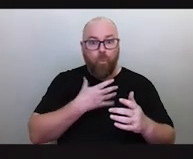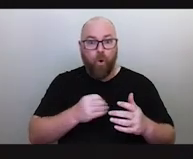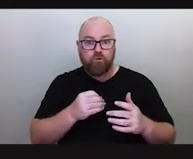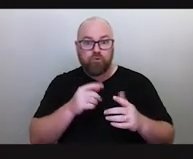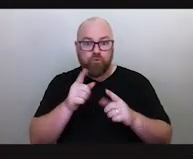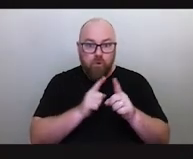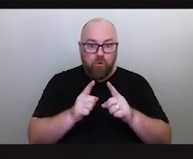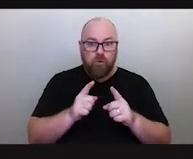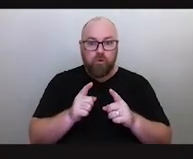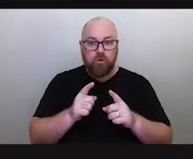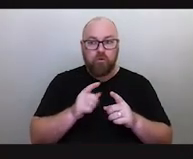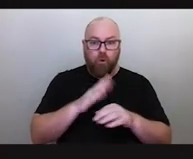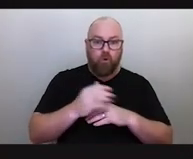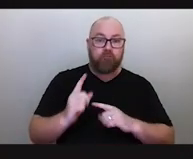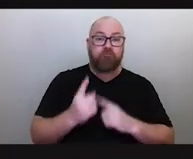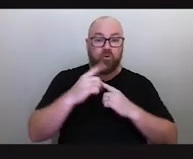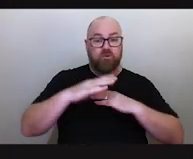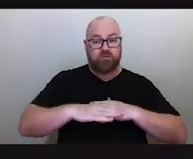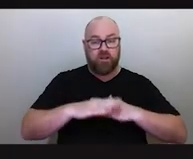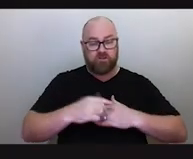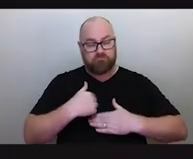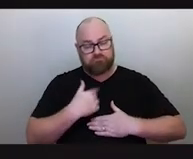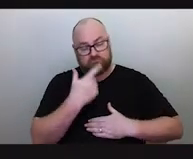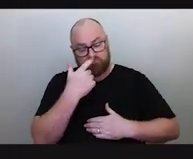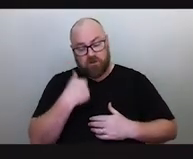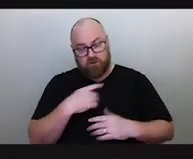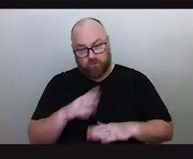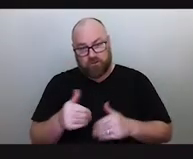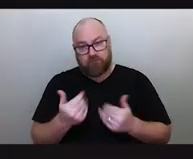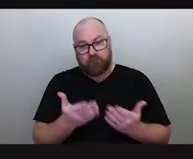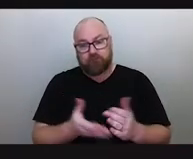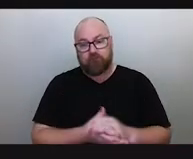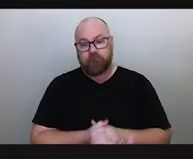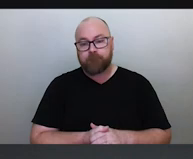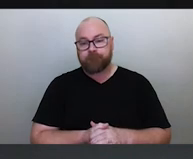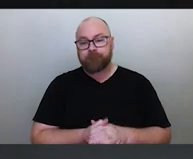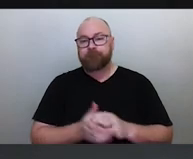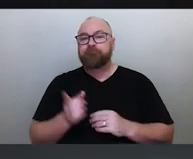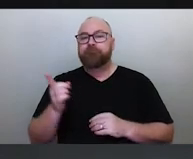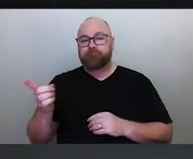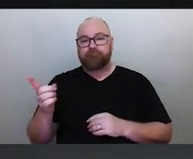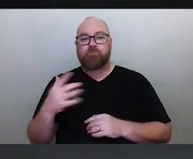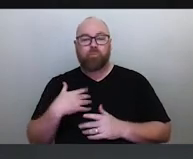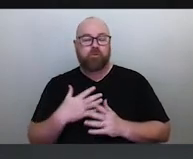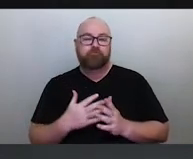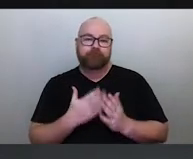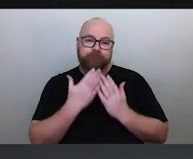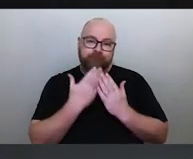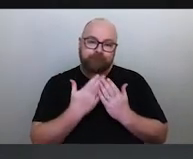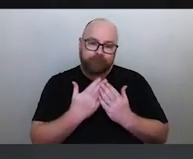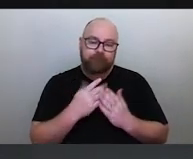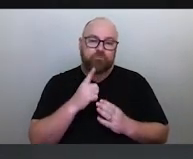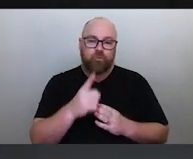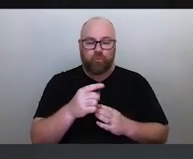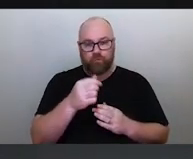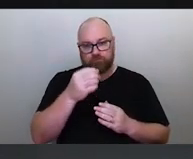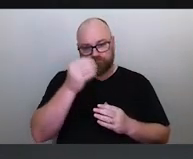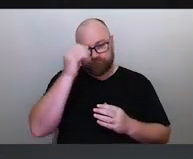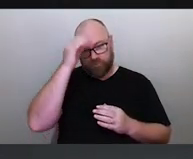the ways of First Nations People. We're all very grateful that this knowledge is finally being shared. So I believe that Duane is now here with us.